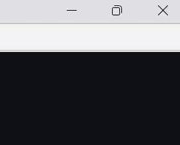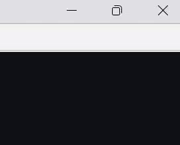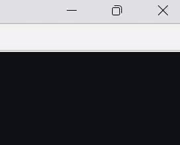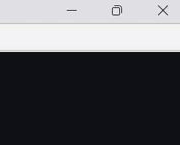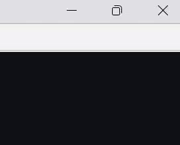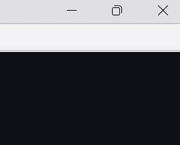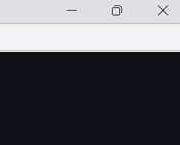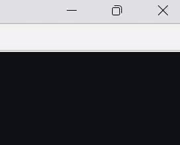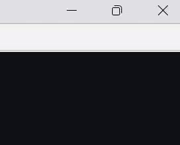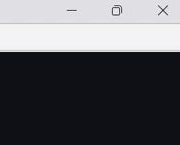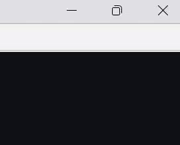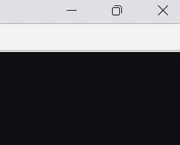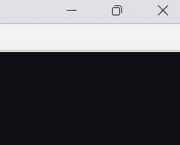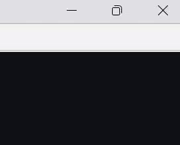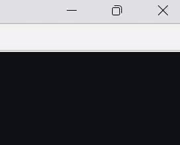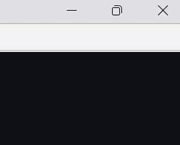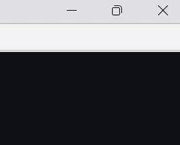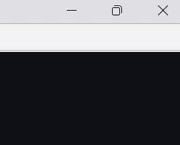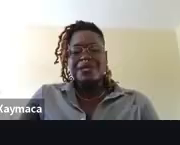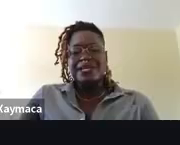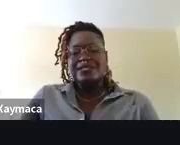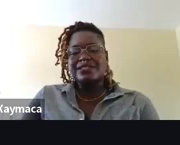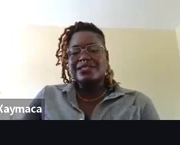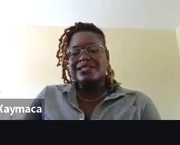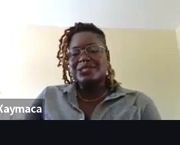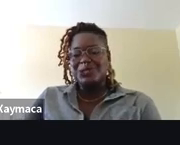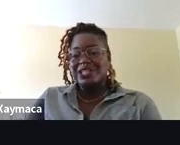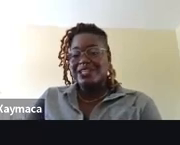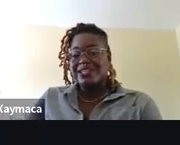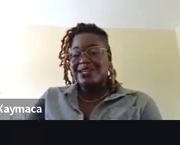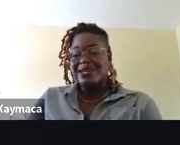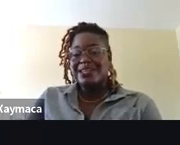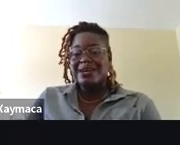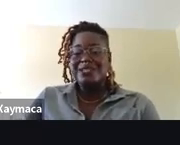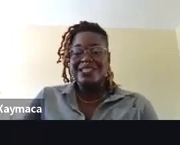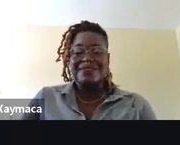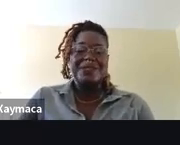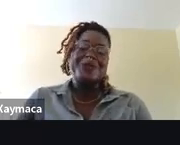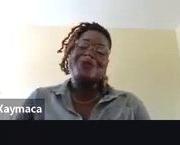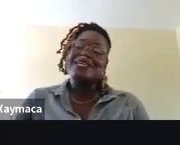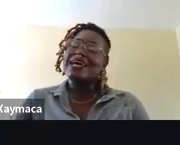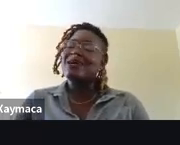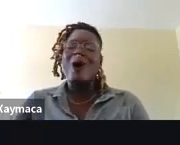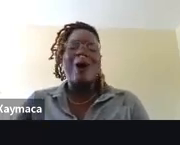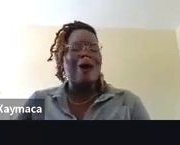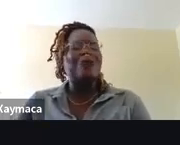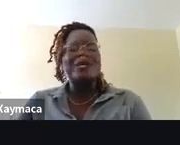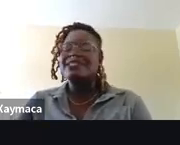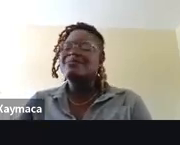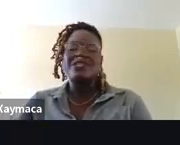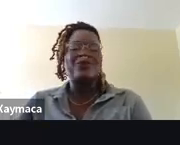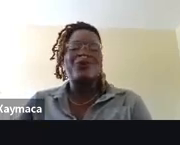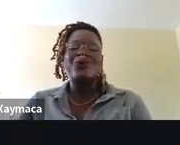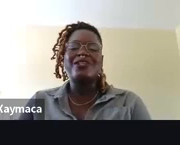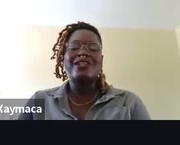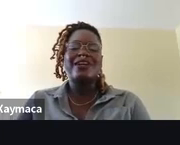They took pains to ensure that we never know we had always been whole.